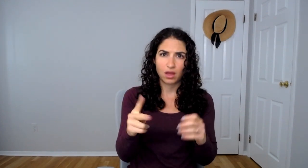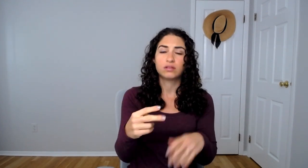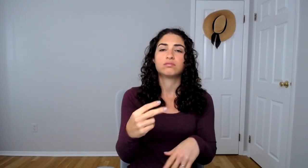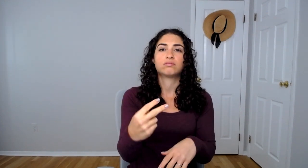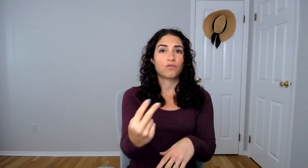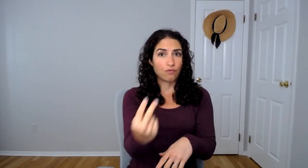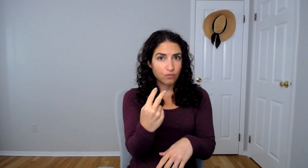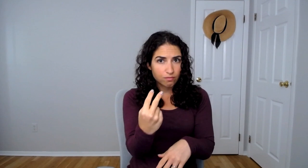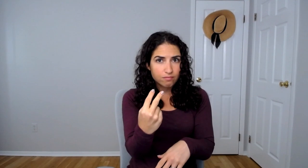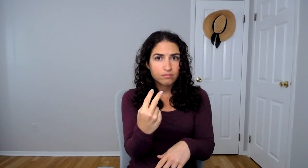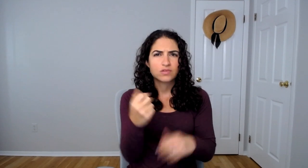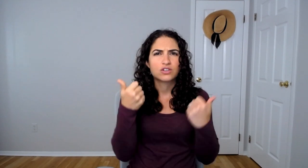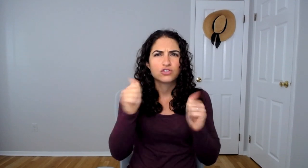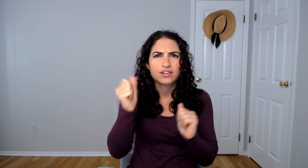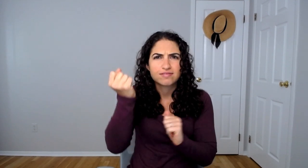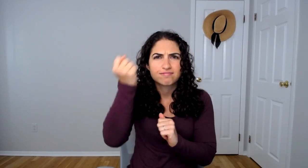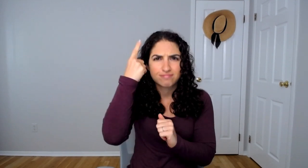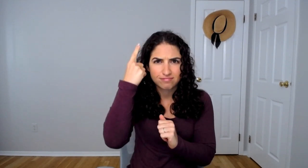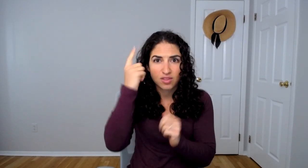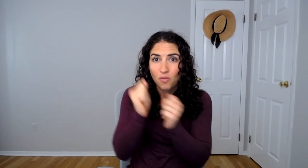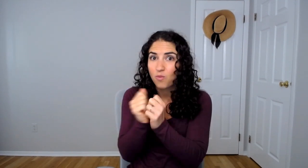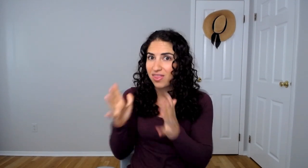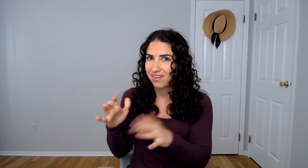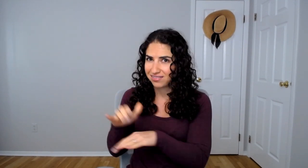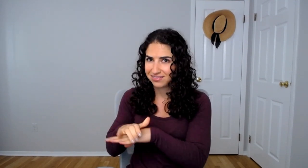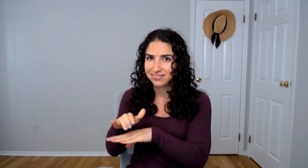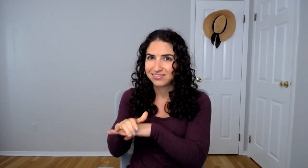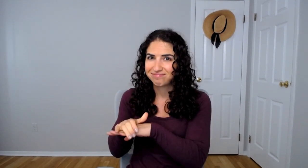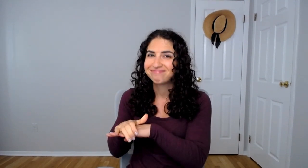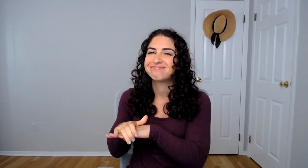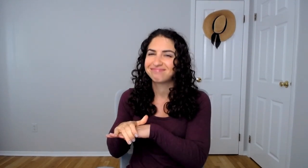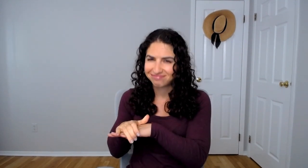Watch me and try to understand without English.